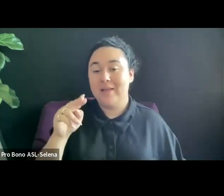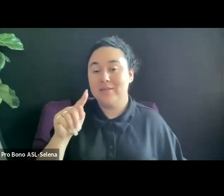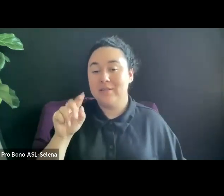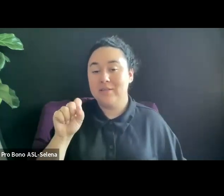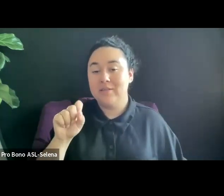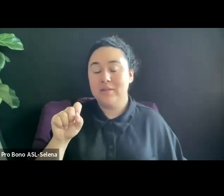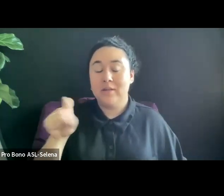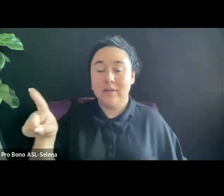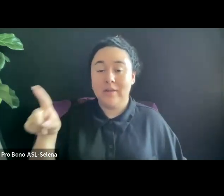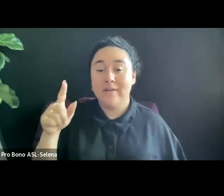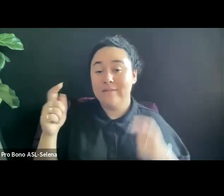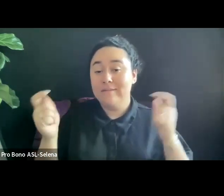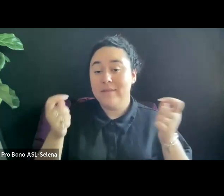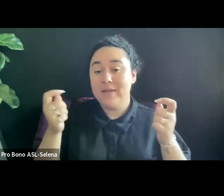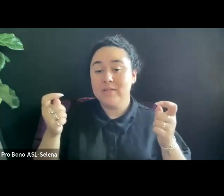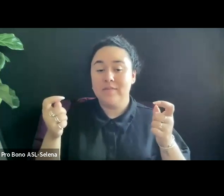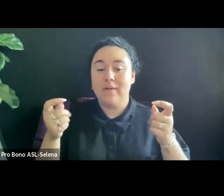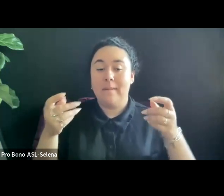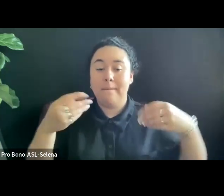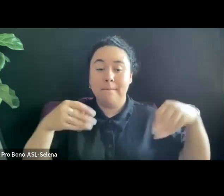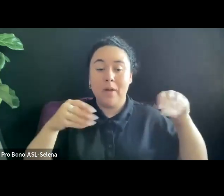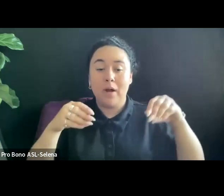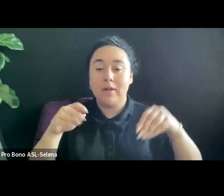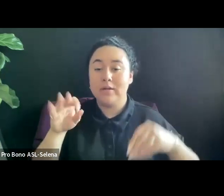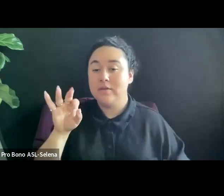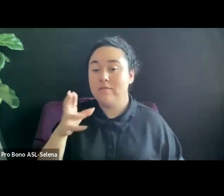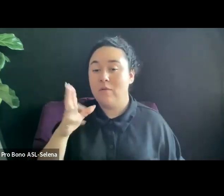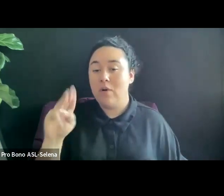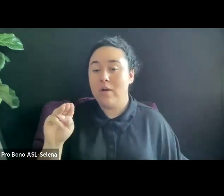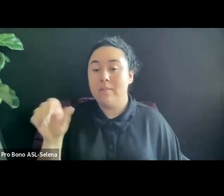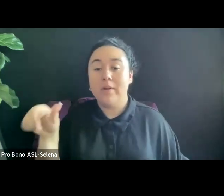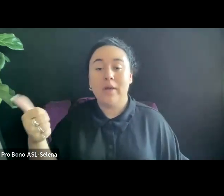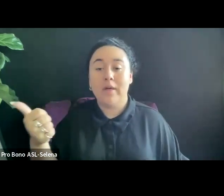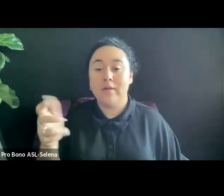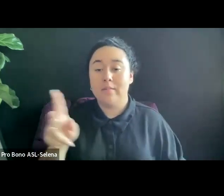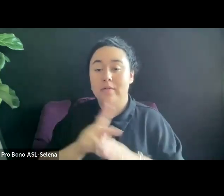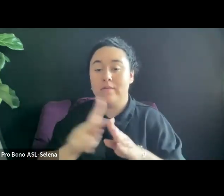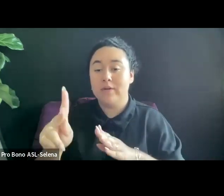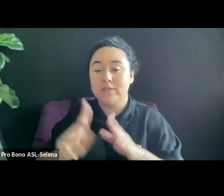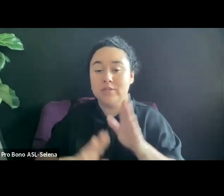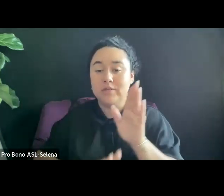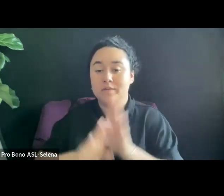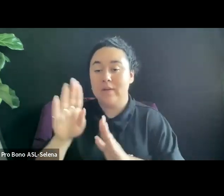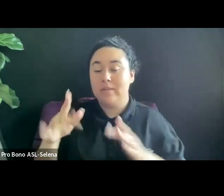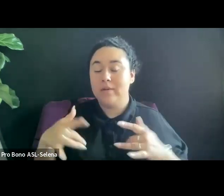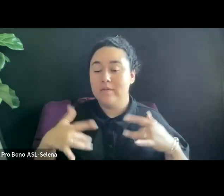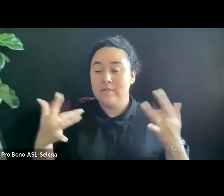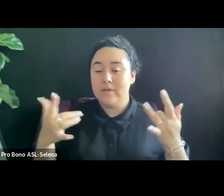PROFESSIONAL DEVELOPMENT EVENTS. I DEDICATED A WHOLE CHAPTER OF MY BOOK INTO THE DOCUMENTARY